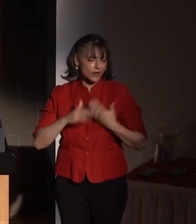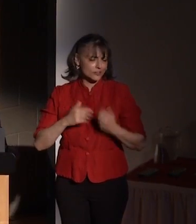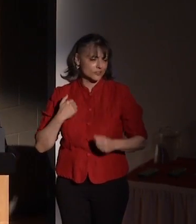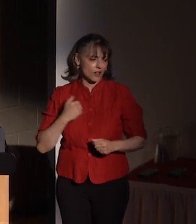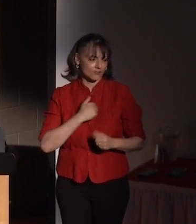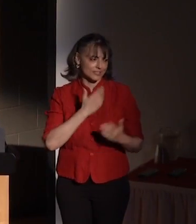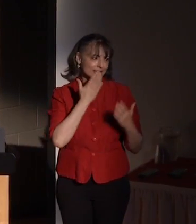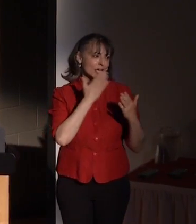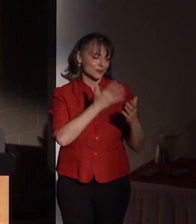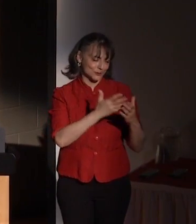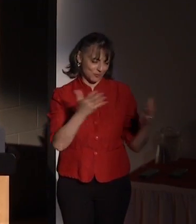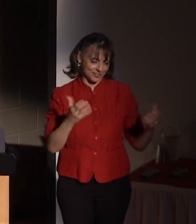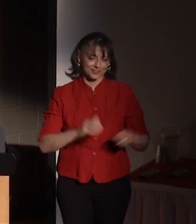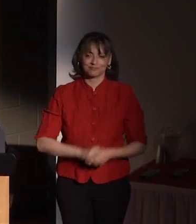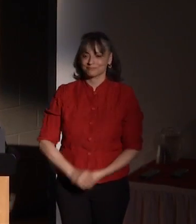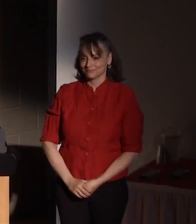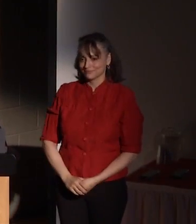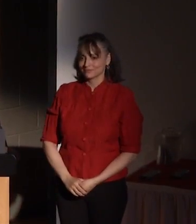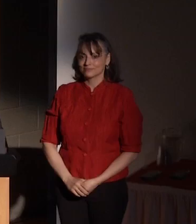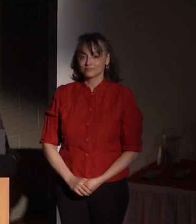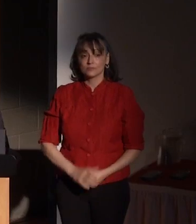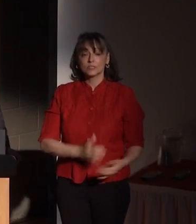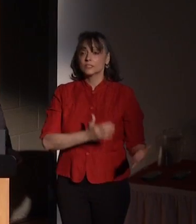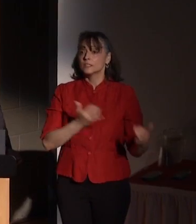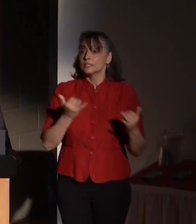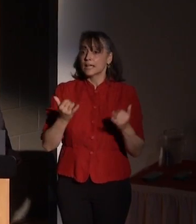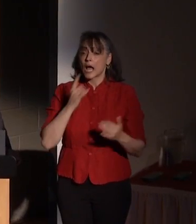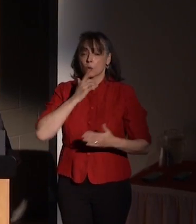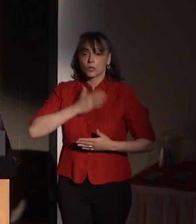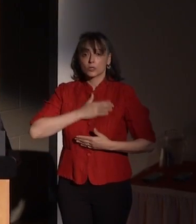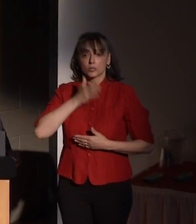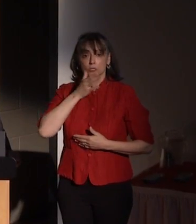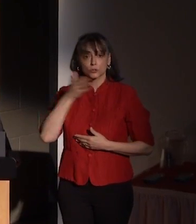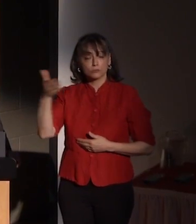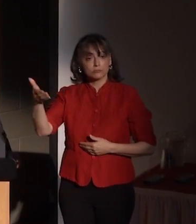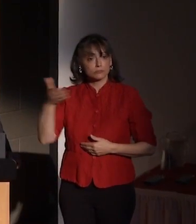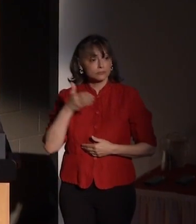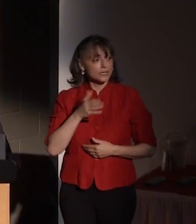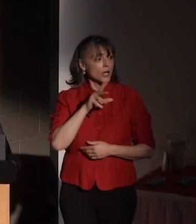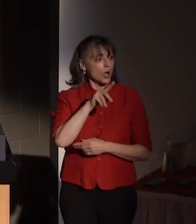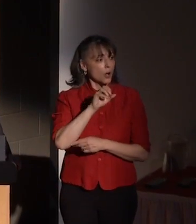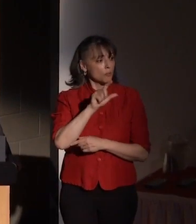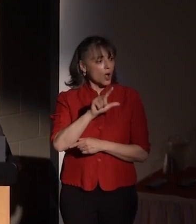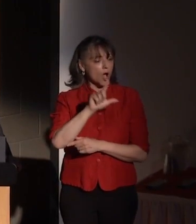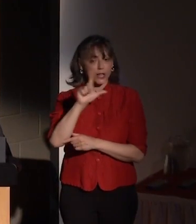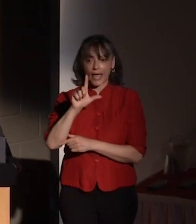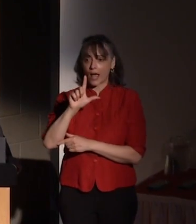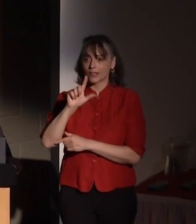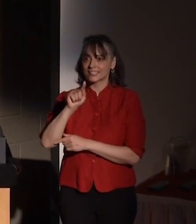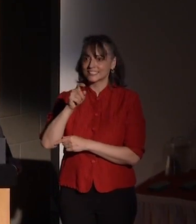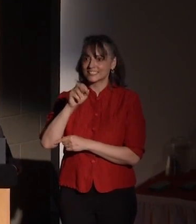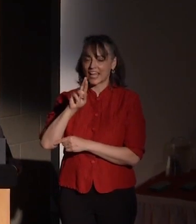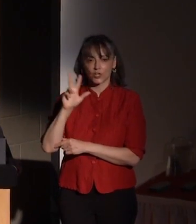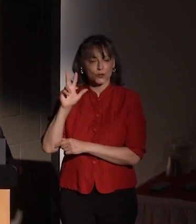So thank you so much. Now we're pleased to induct Paul L. Taylor III.